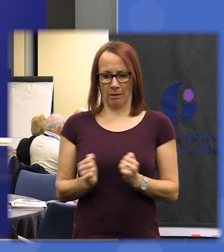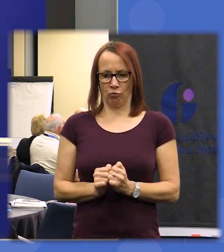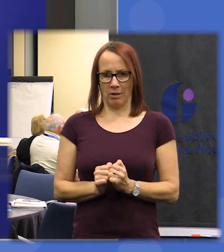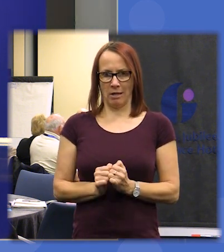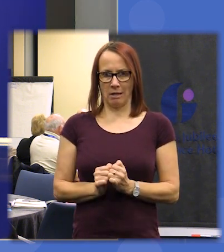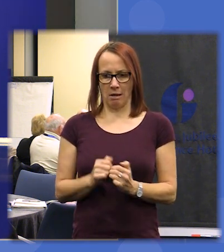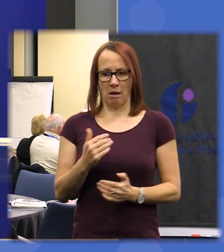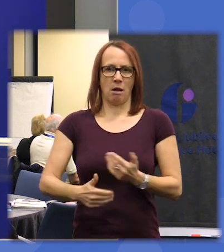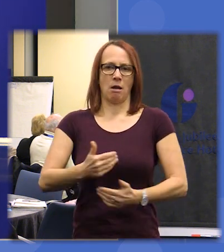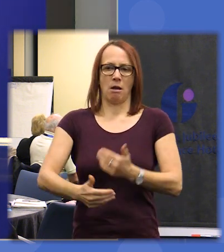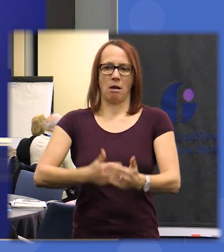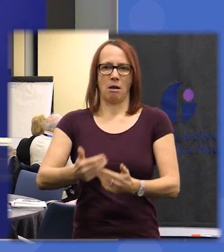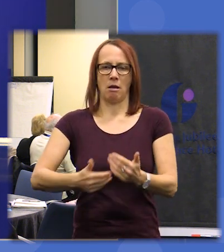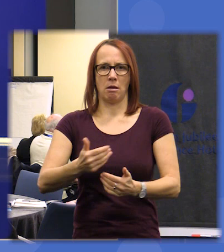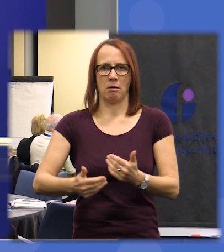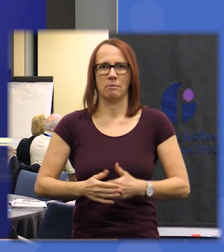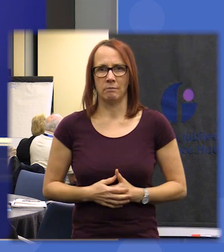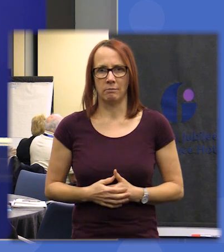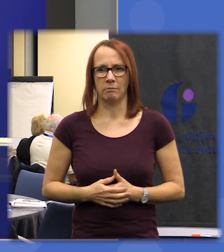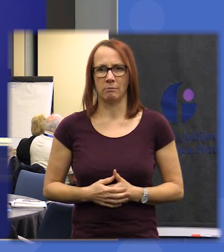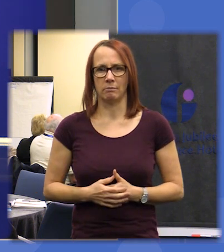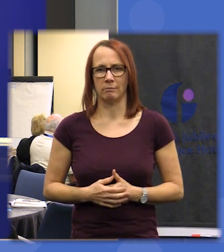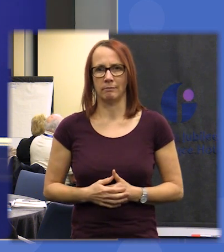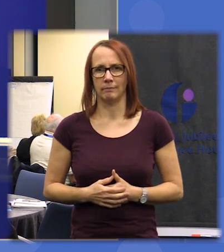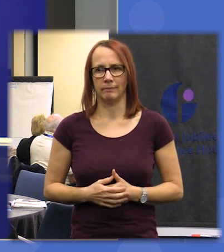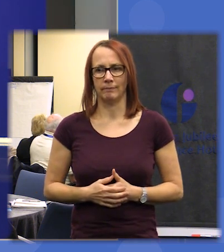ultimately arrive at and I think it's important to reflect again that we are